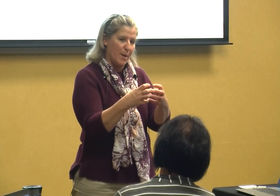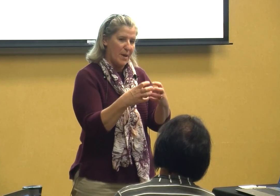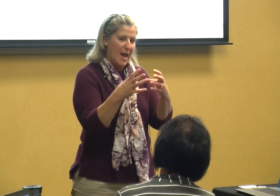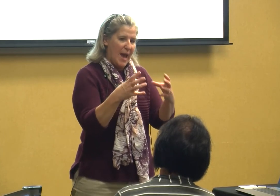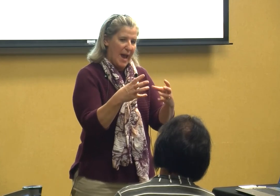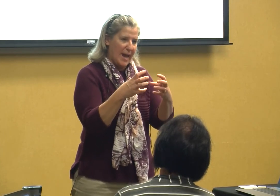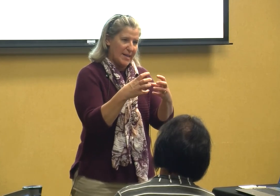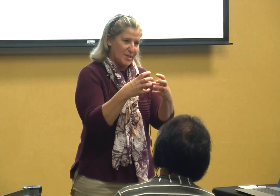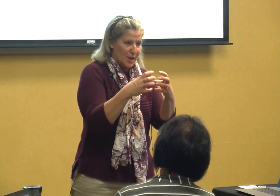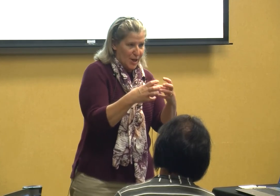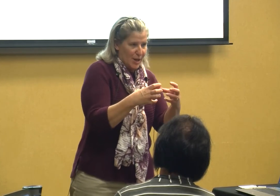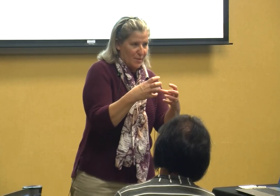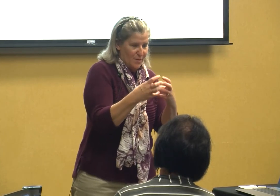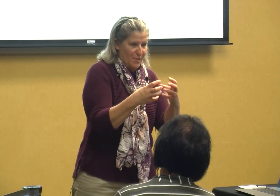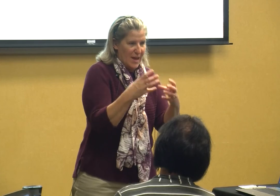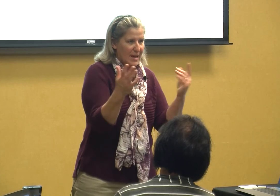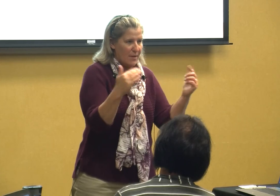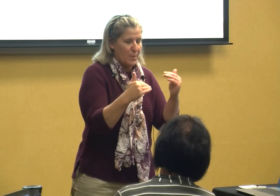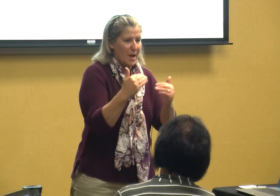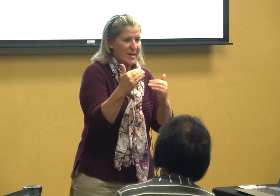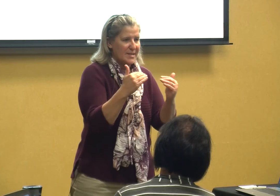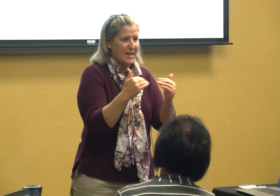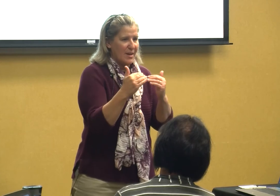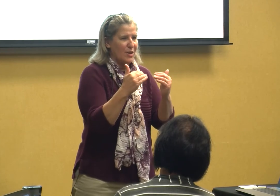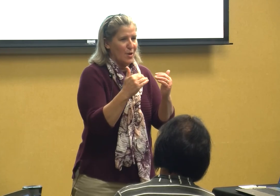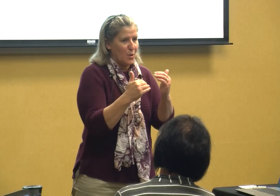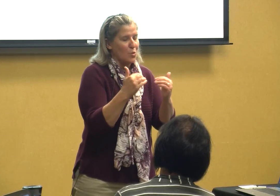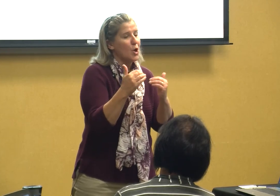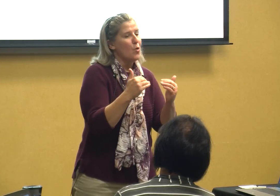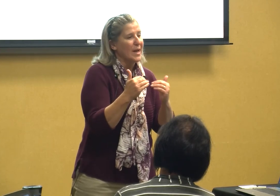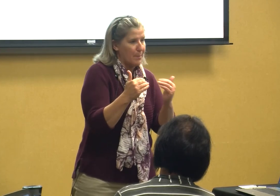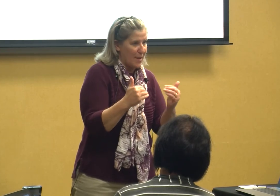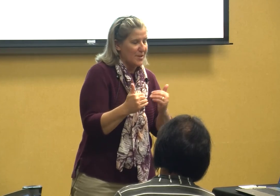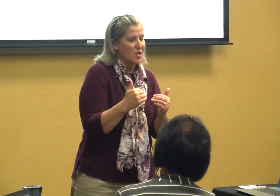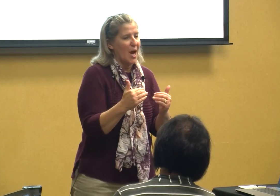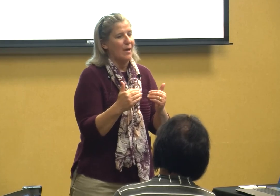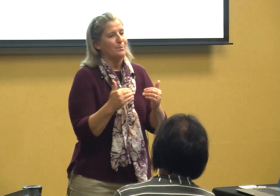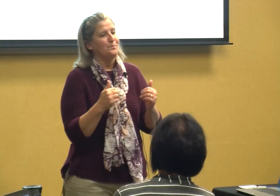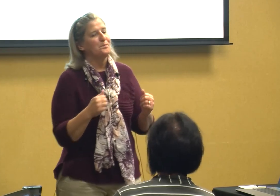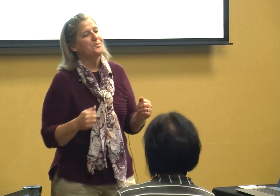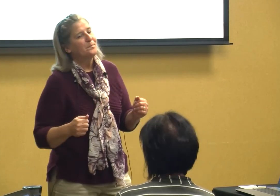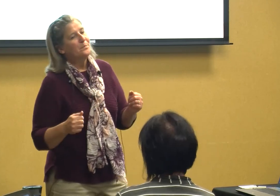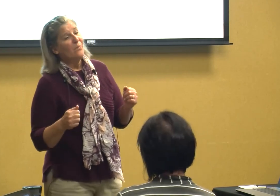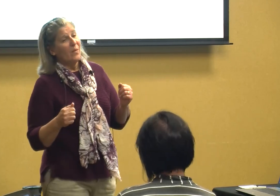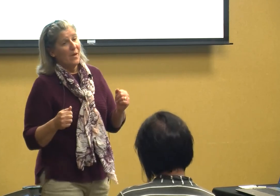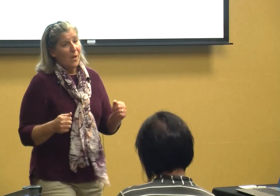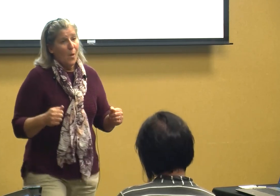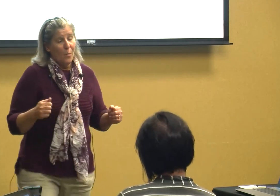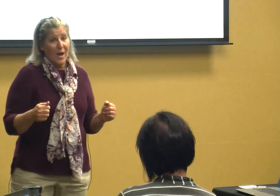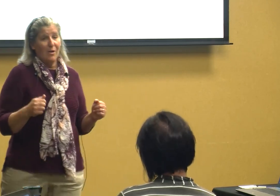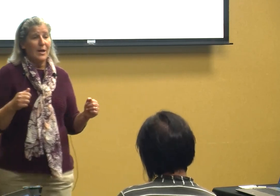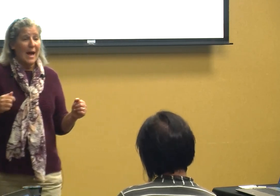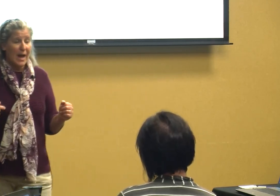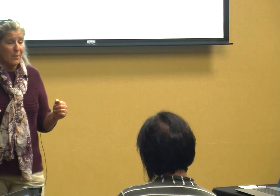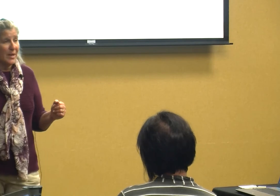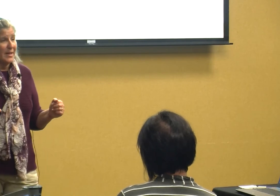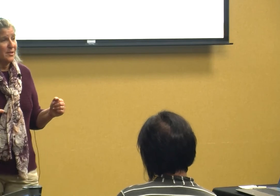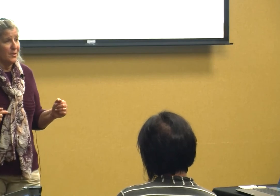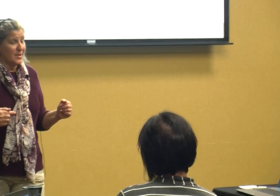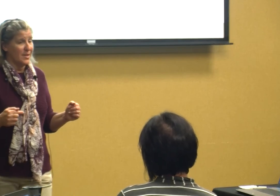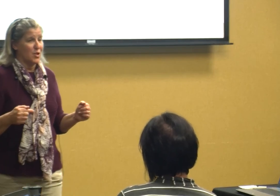and then everybody's get you know you're learning about this child well I went into this situation